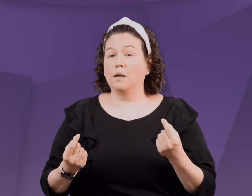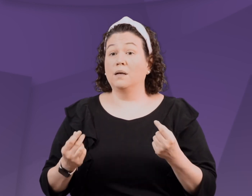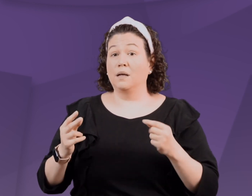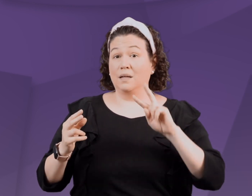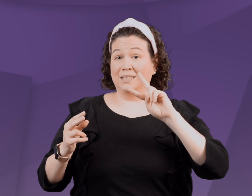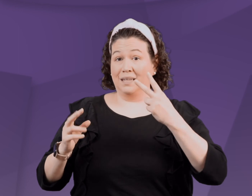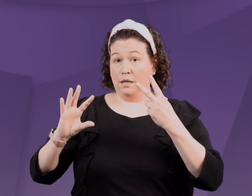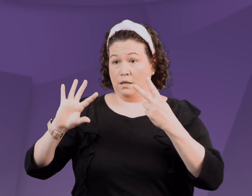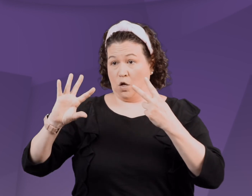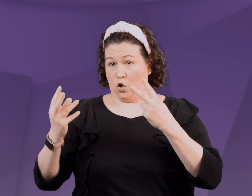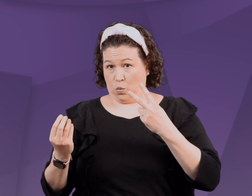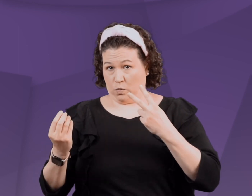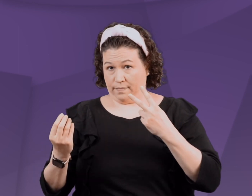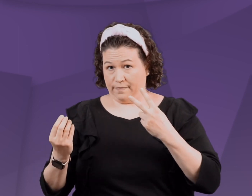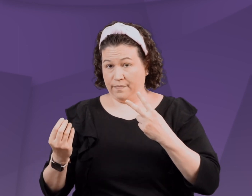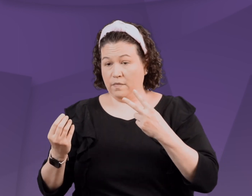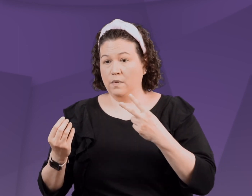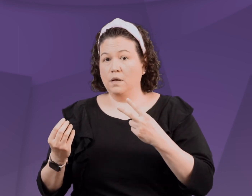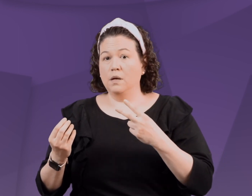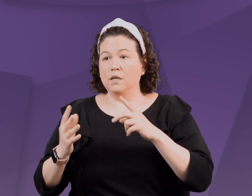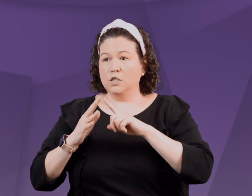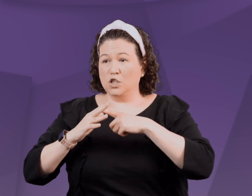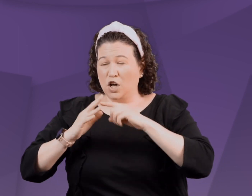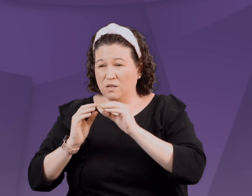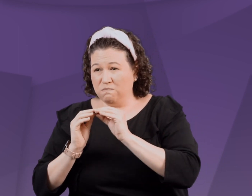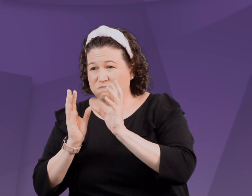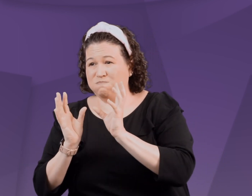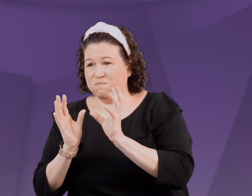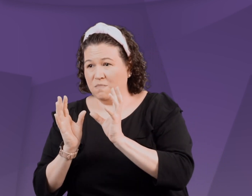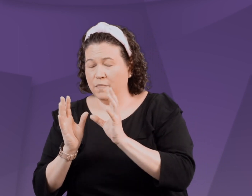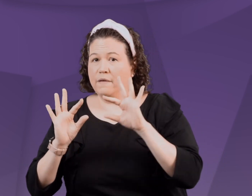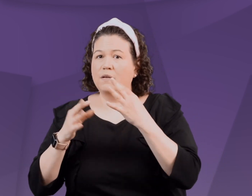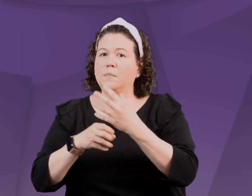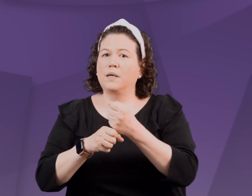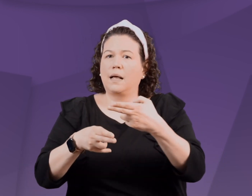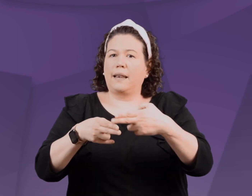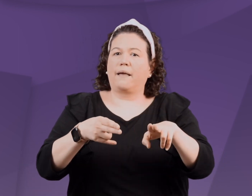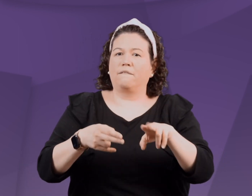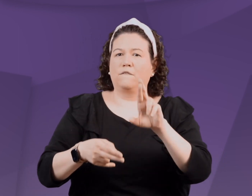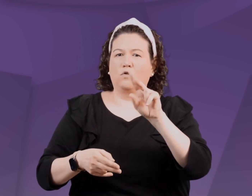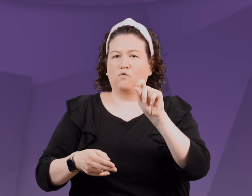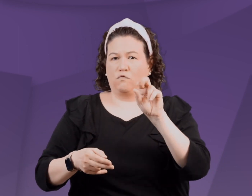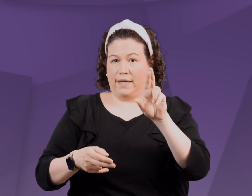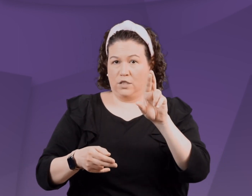So as it began to emerge, they carefully sliced open the cocoon